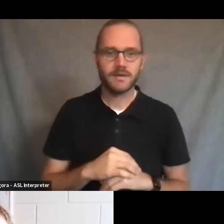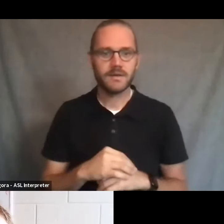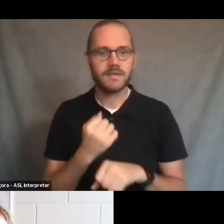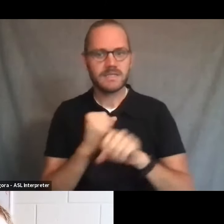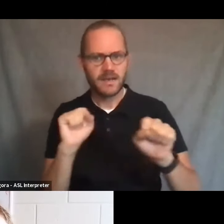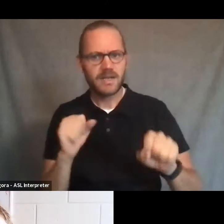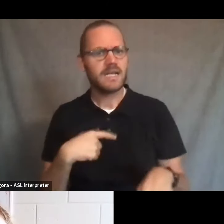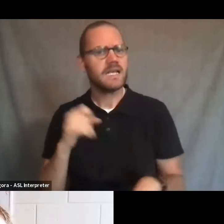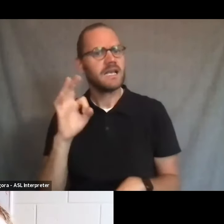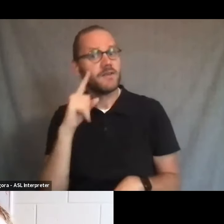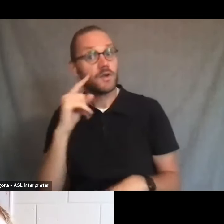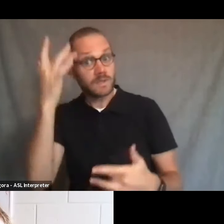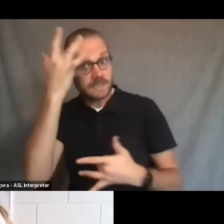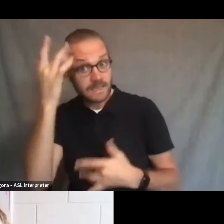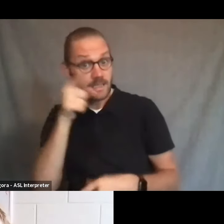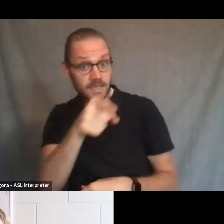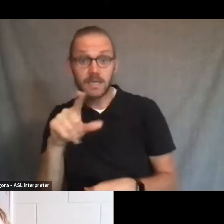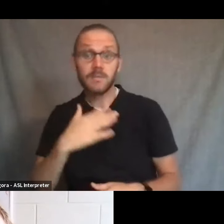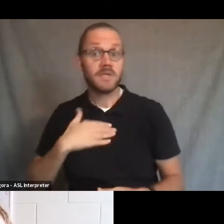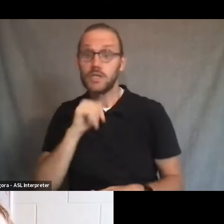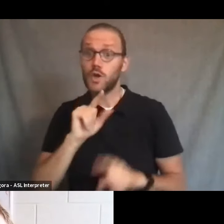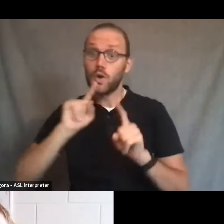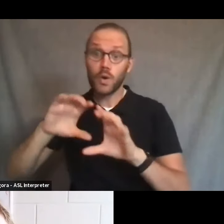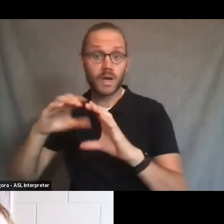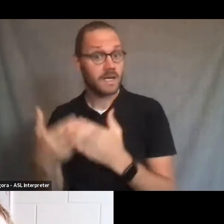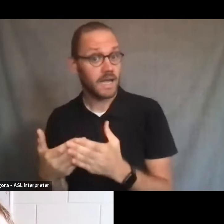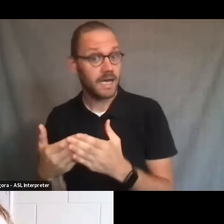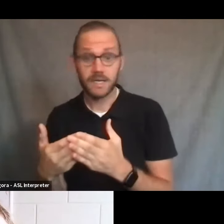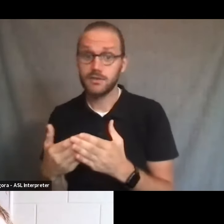of if you are sick, please don't go to class. You know, don't go out in public.